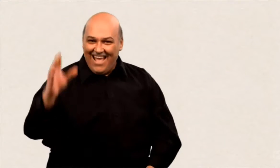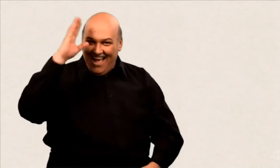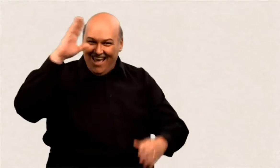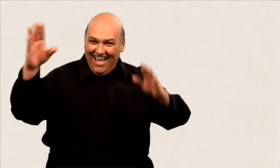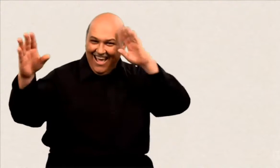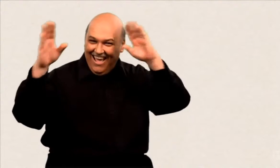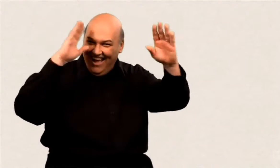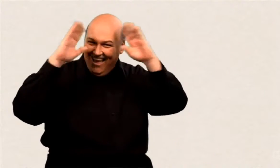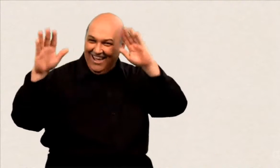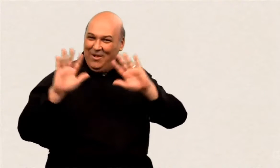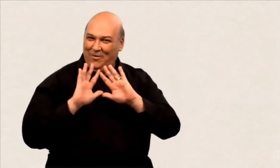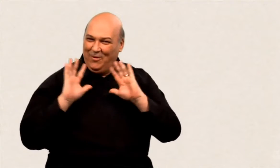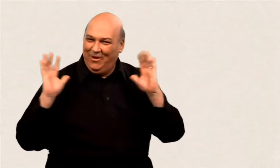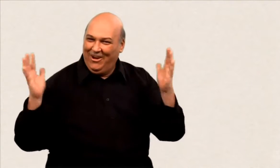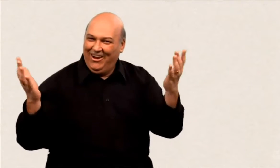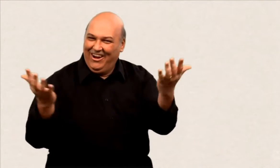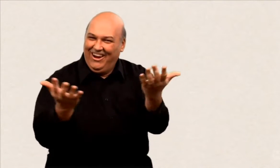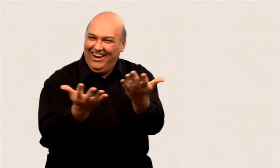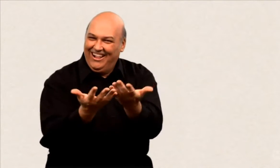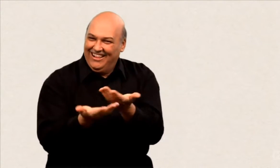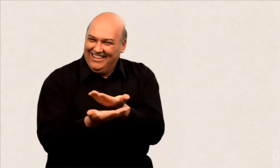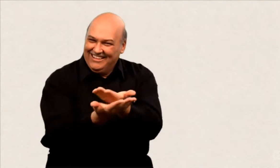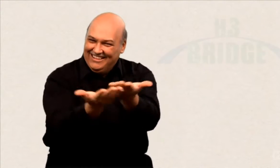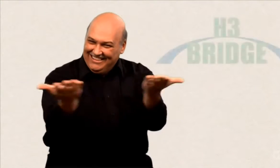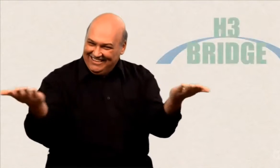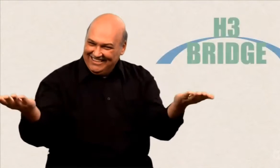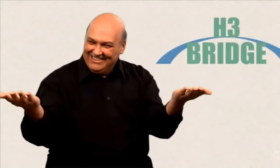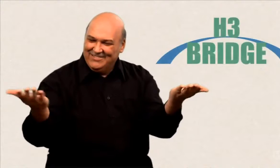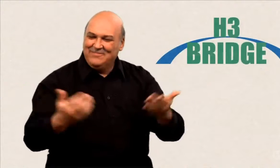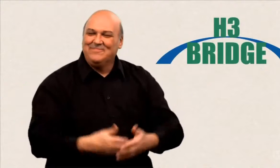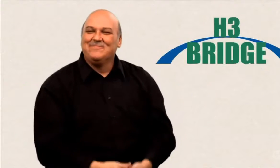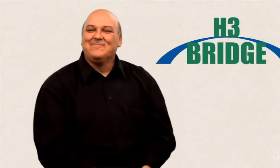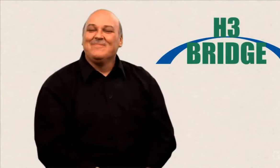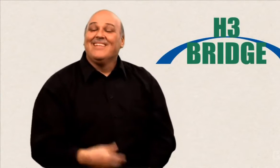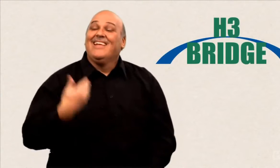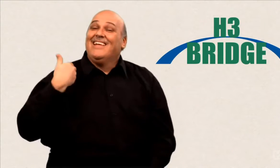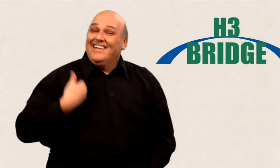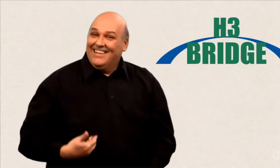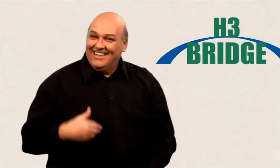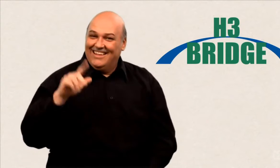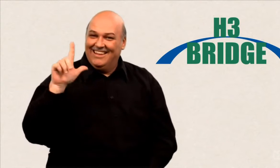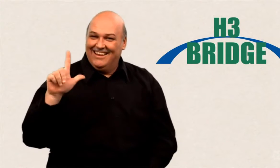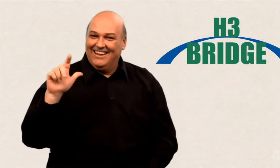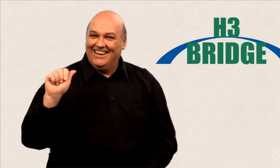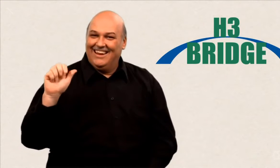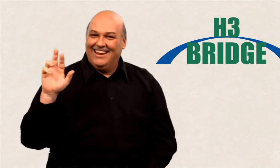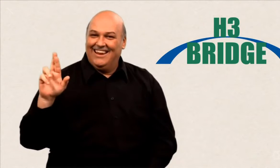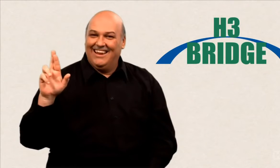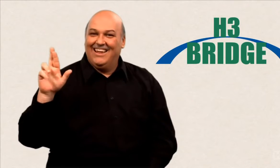Hello to everyone around the world! I will be Larry. Please don't think of me as